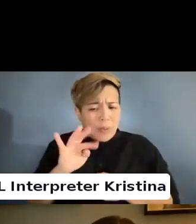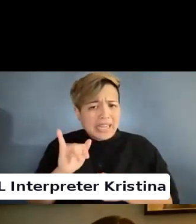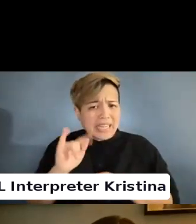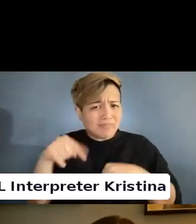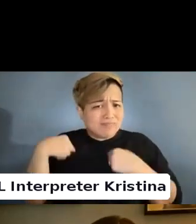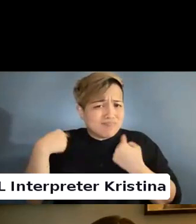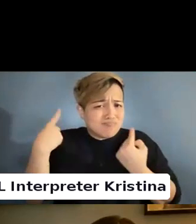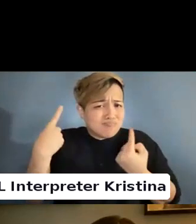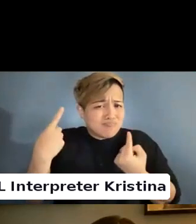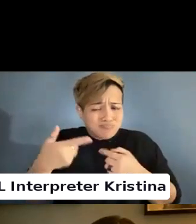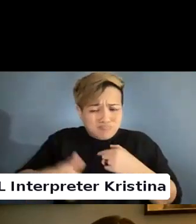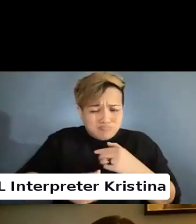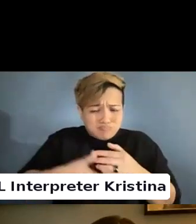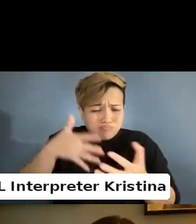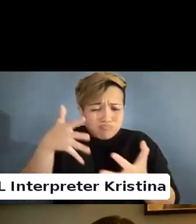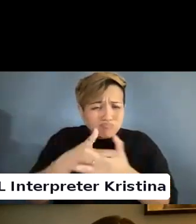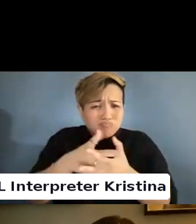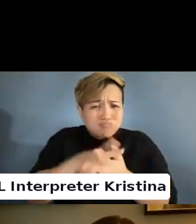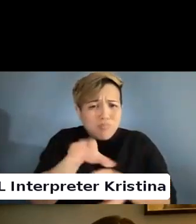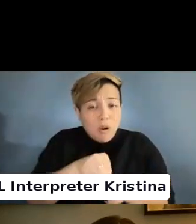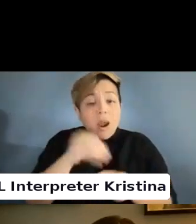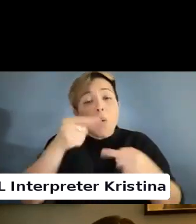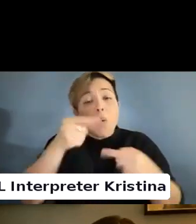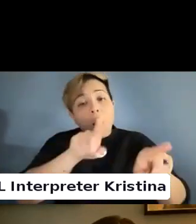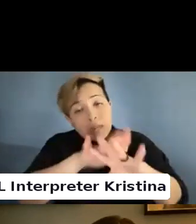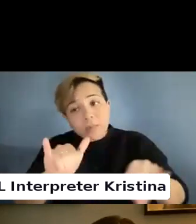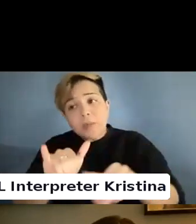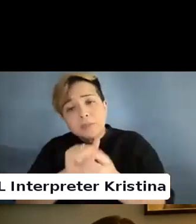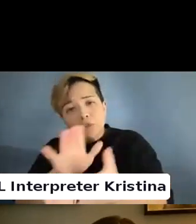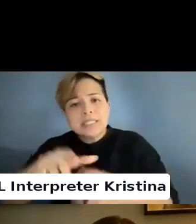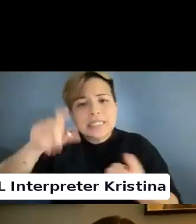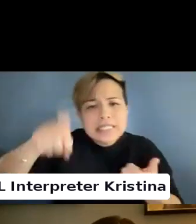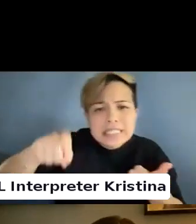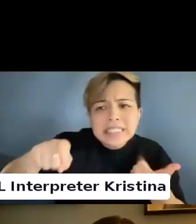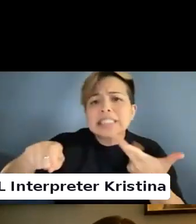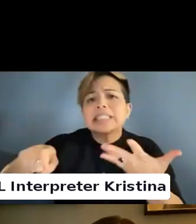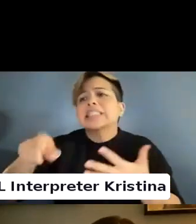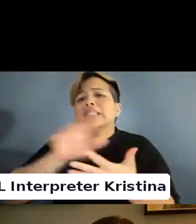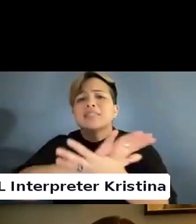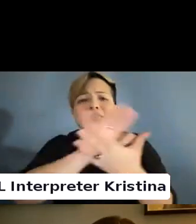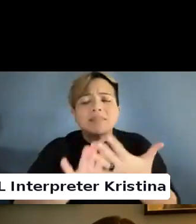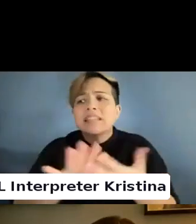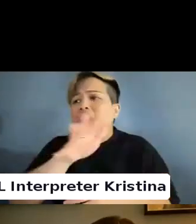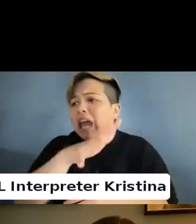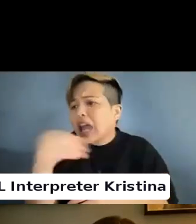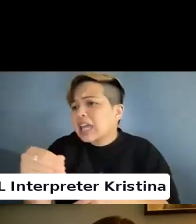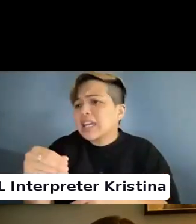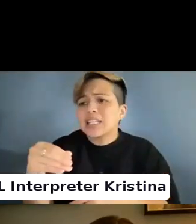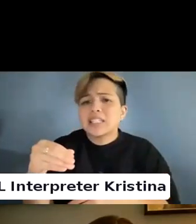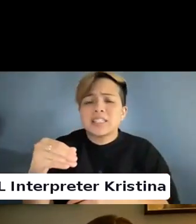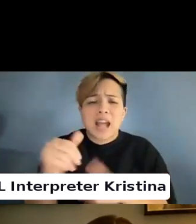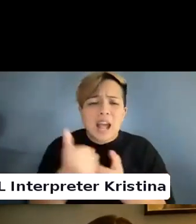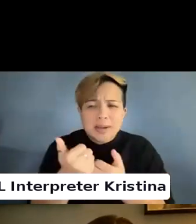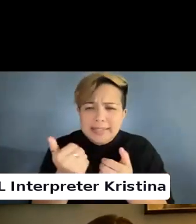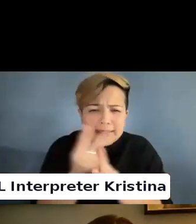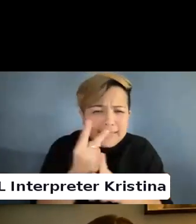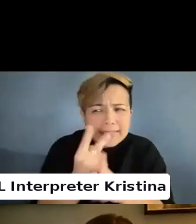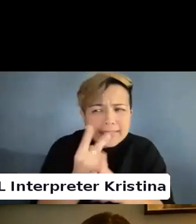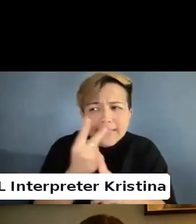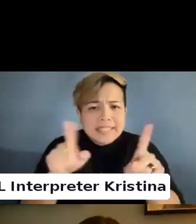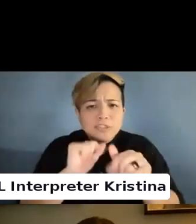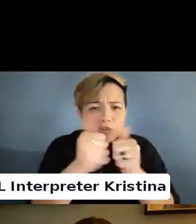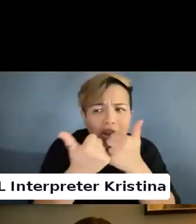And while also addressing needs and helping to mitigate challenges or difficulties.